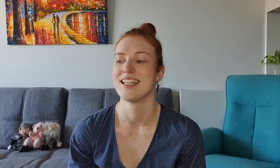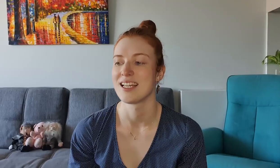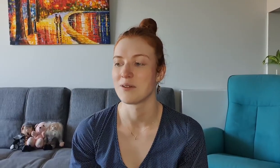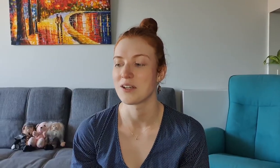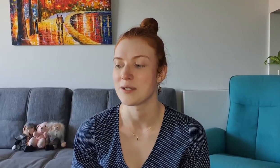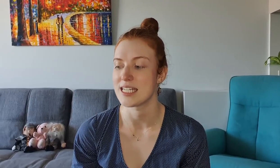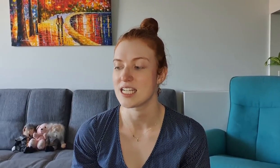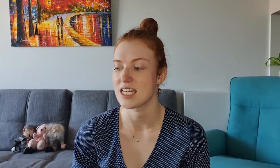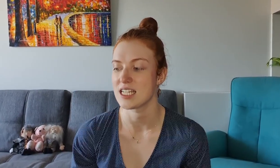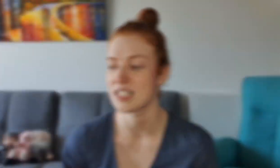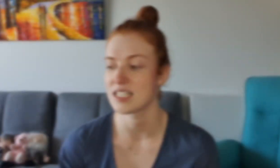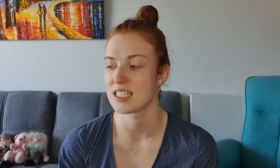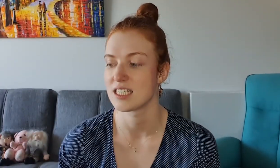I'm a comedy genius